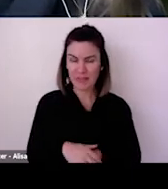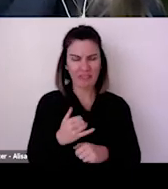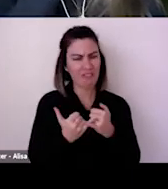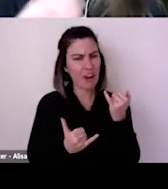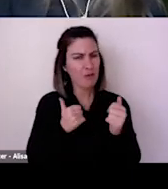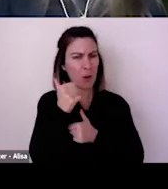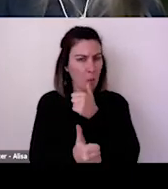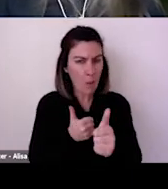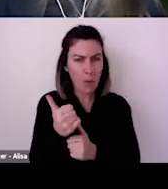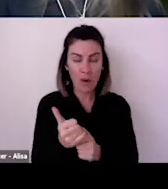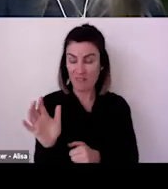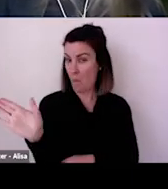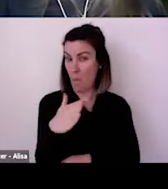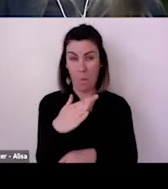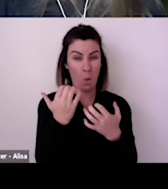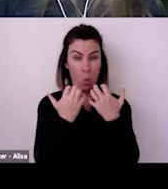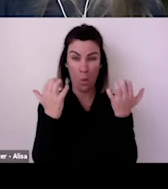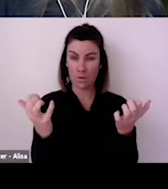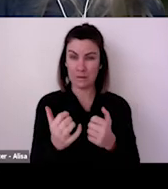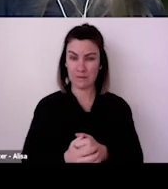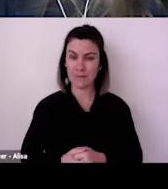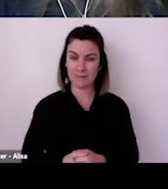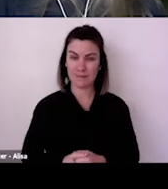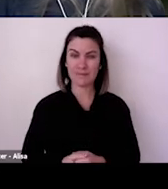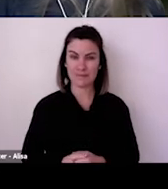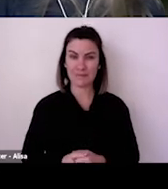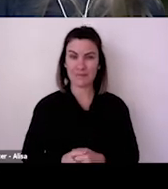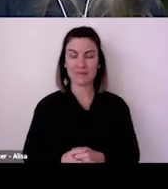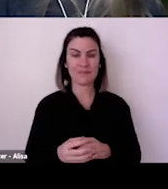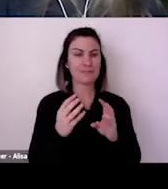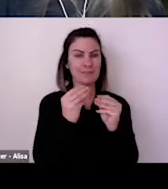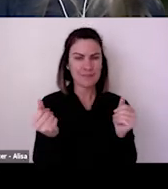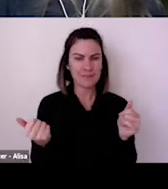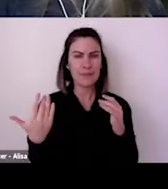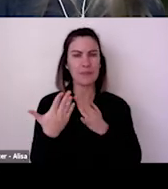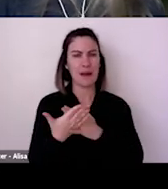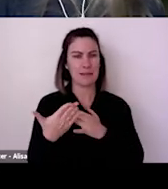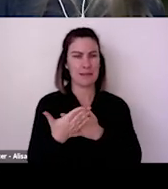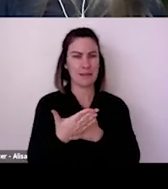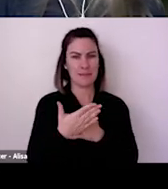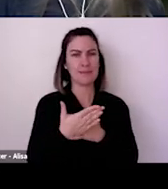difficult decisions about programming, marketing and provide them with up to the minute information that informs their decision making.